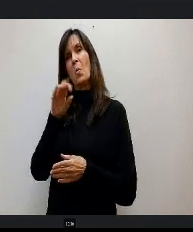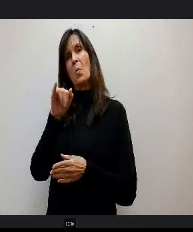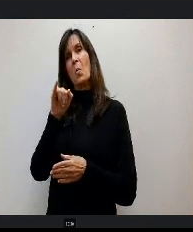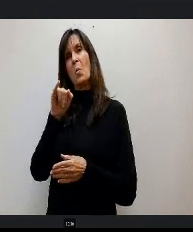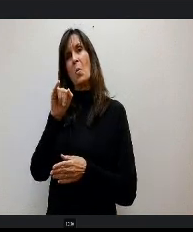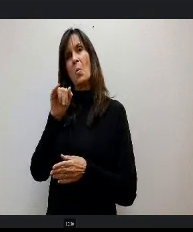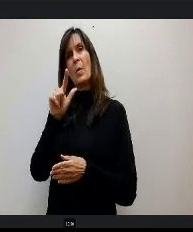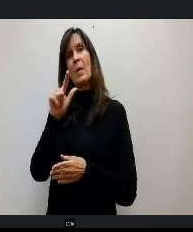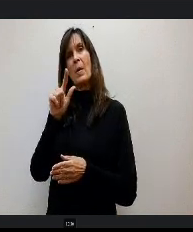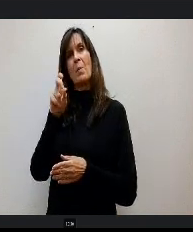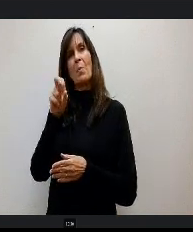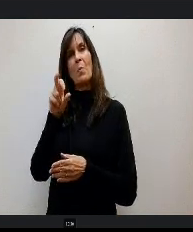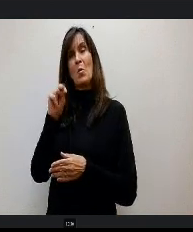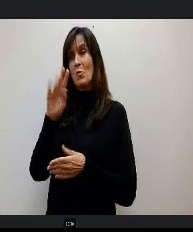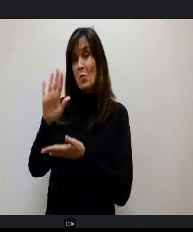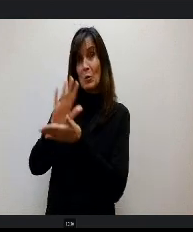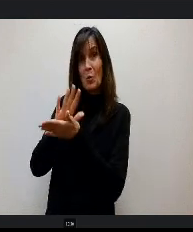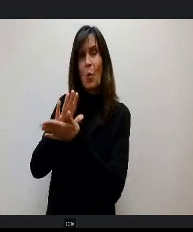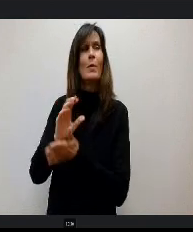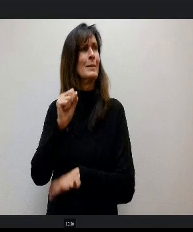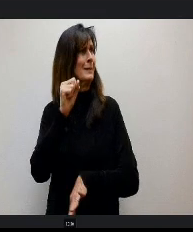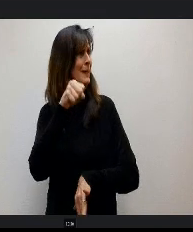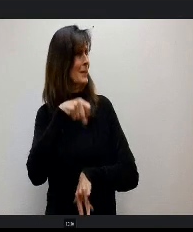It is. I had a wonderful visit at Home School Academy